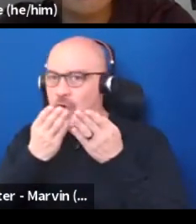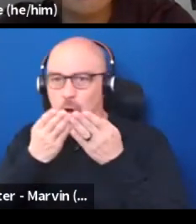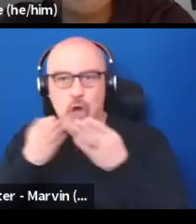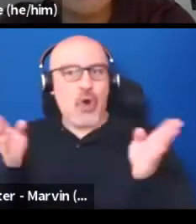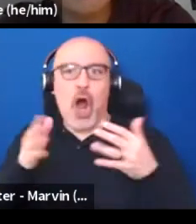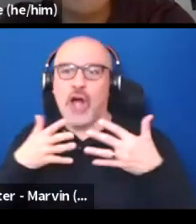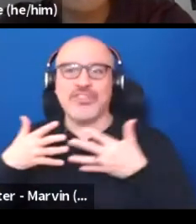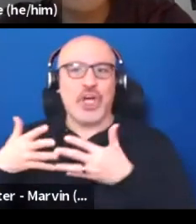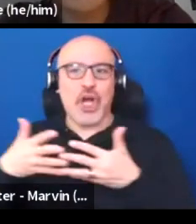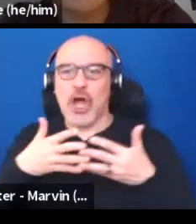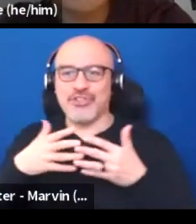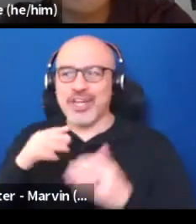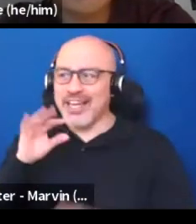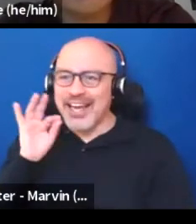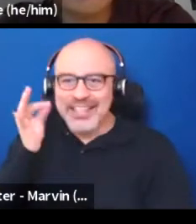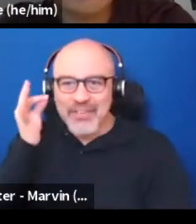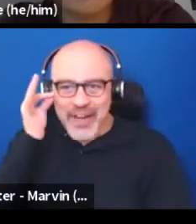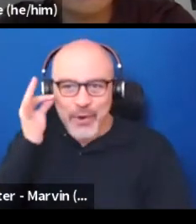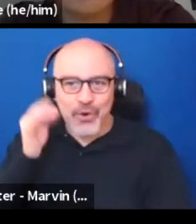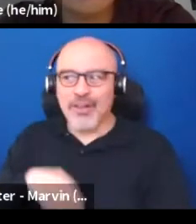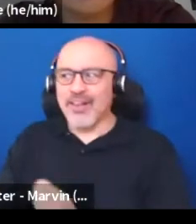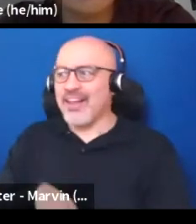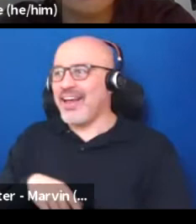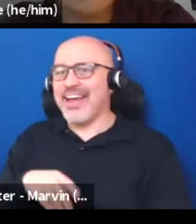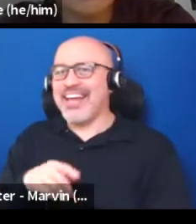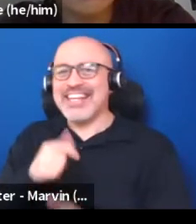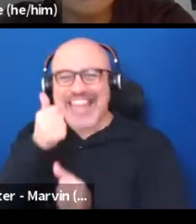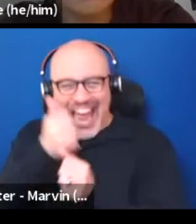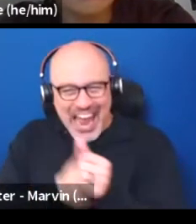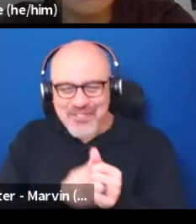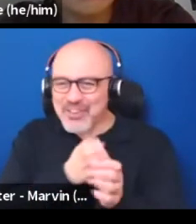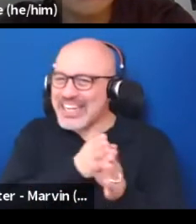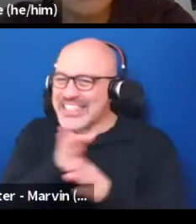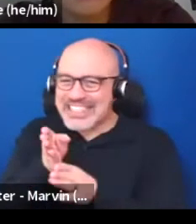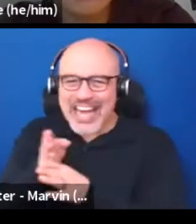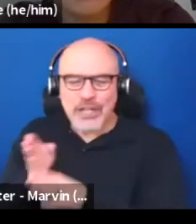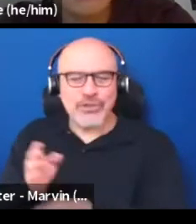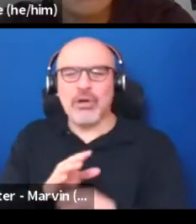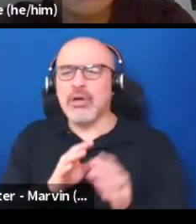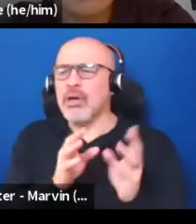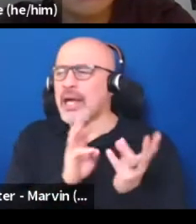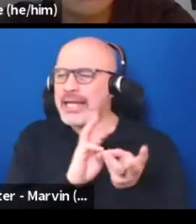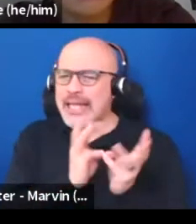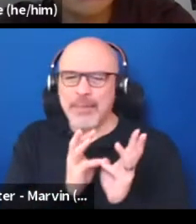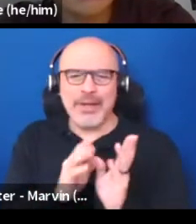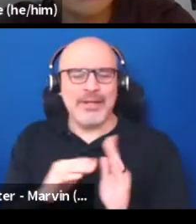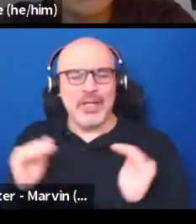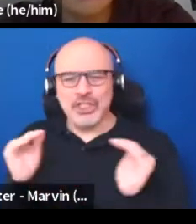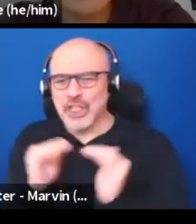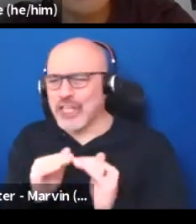the federal government in every single kind of sector, climate change, food justice, wherever we need more artists,